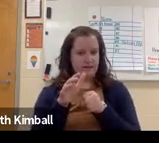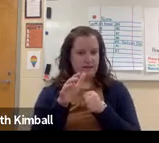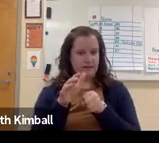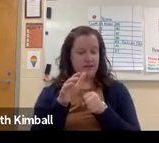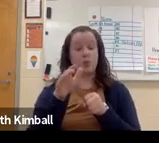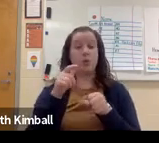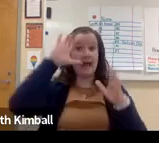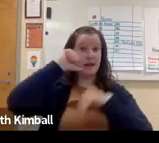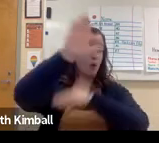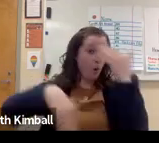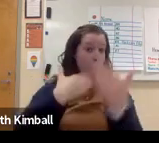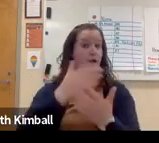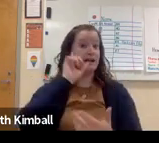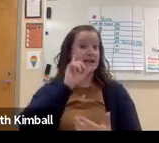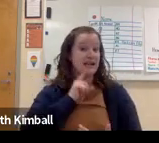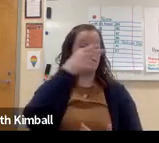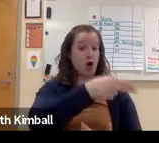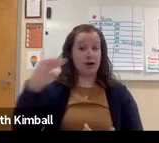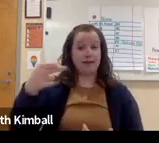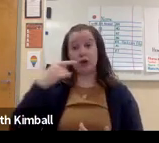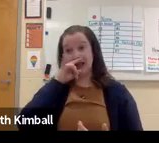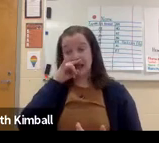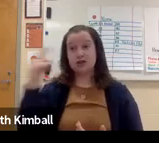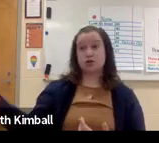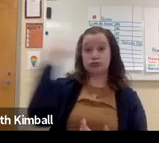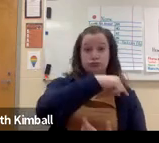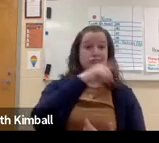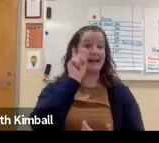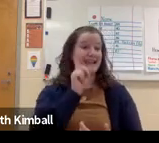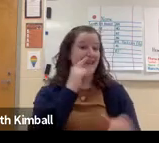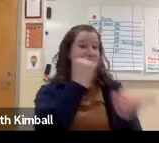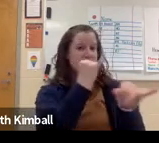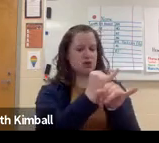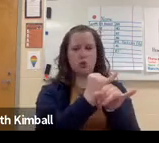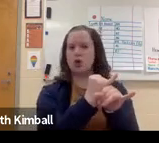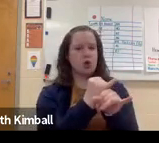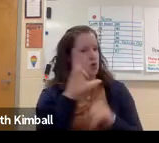That is enough. We don't expect all deaf and hard of hearing kids